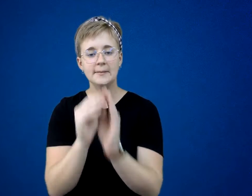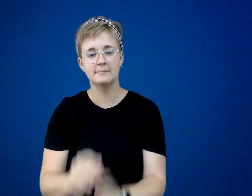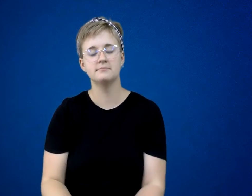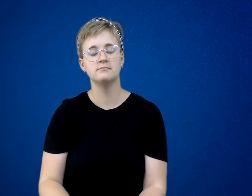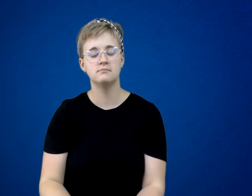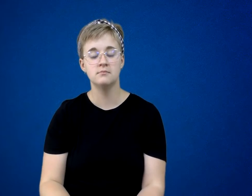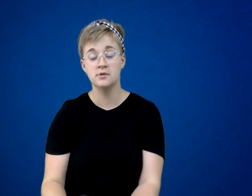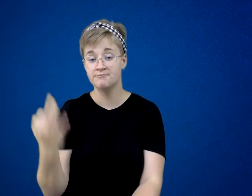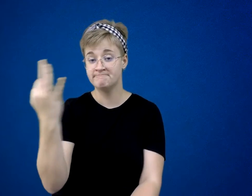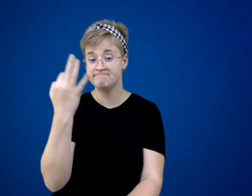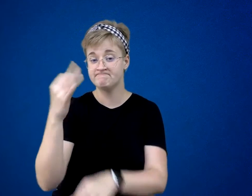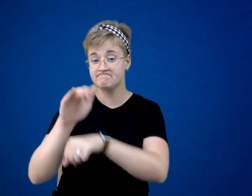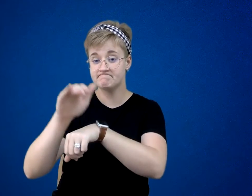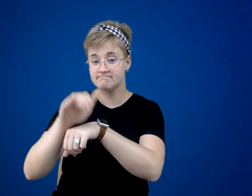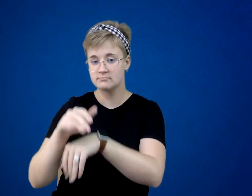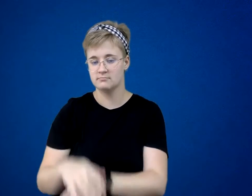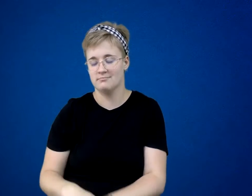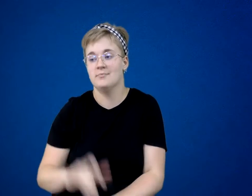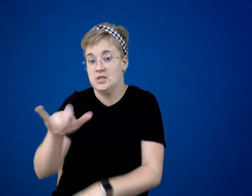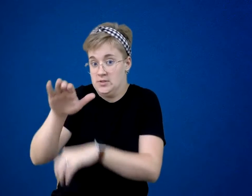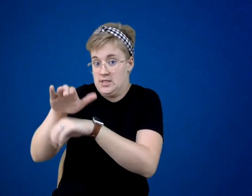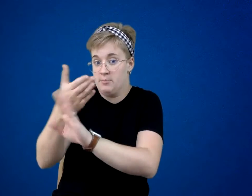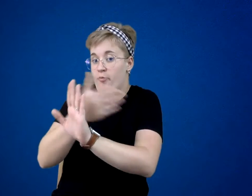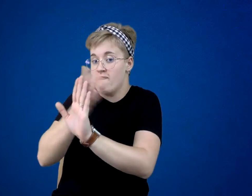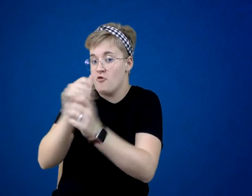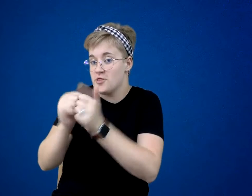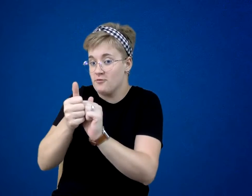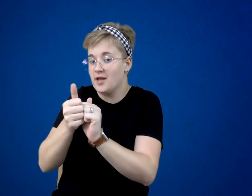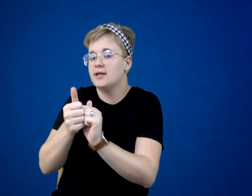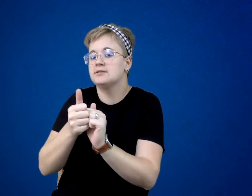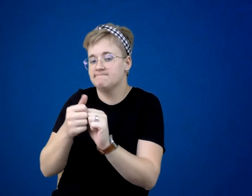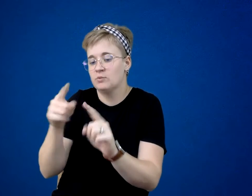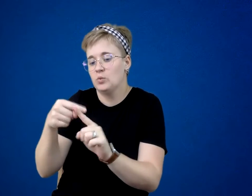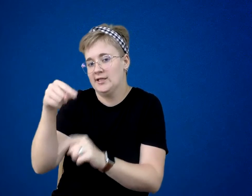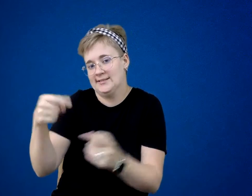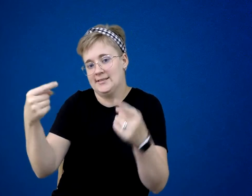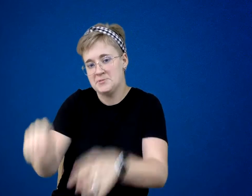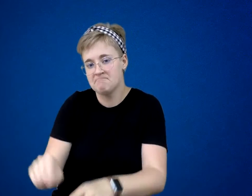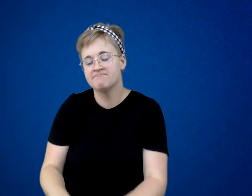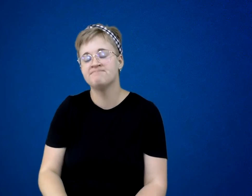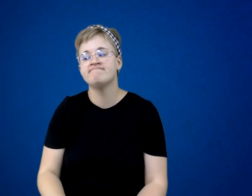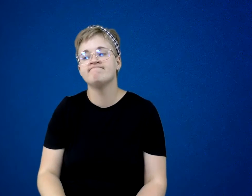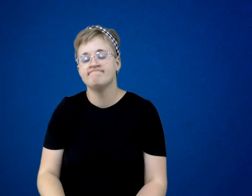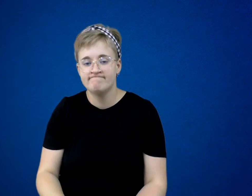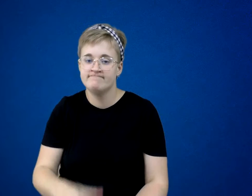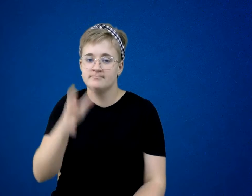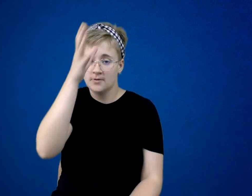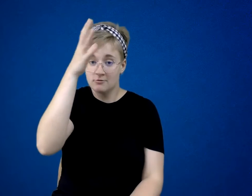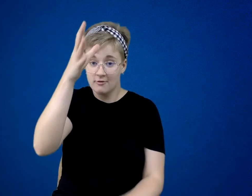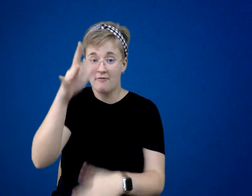IT WAS FRIDAY night, the night before the race, when it happened. Grandfather was out of medicine.